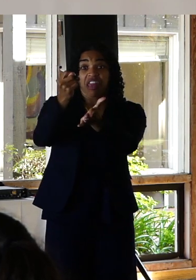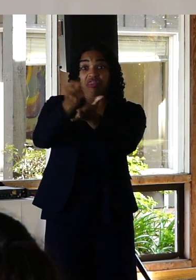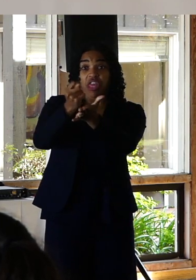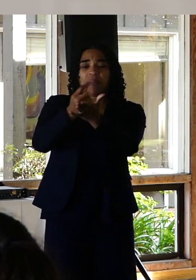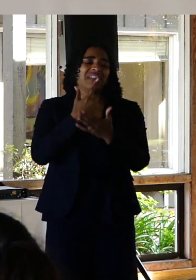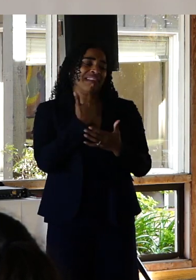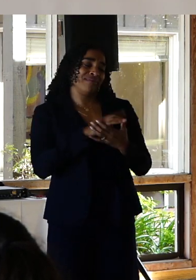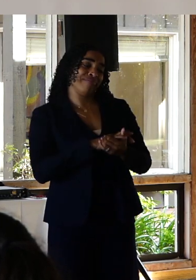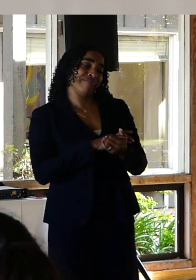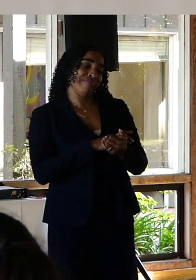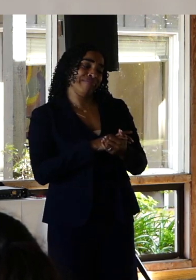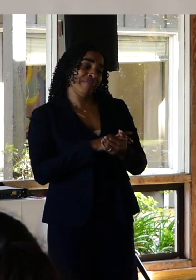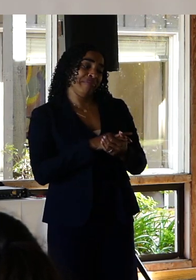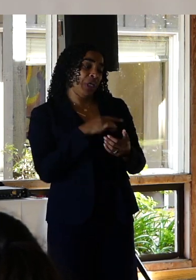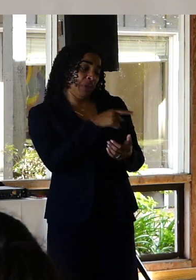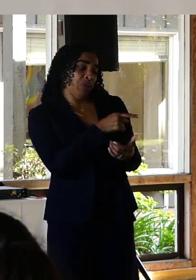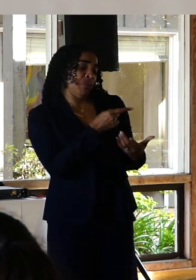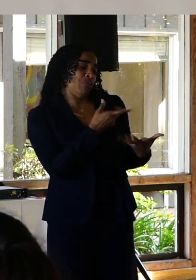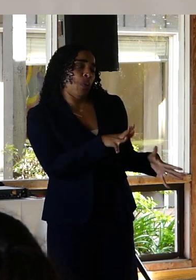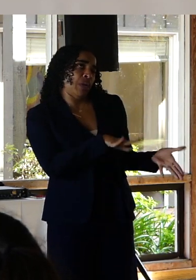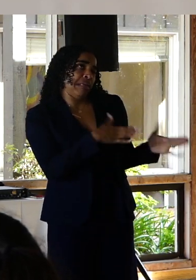I wasn't committed enough to deciding to not die